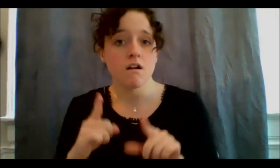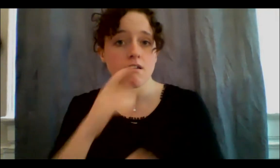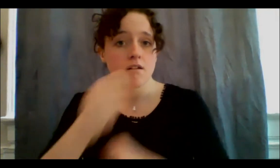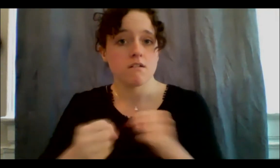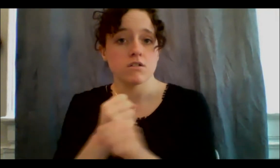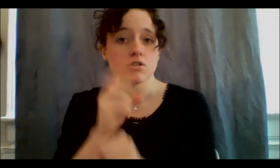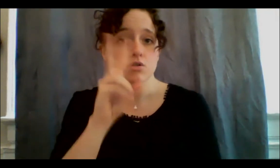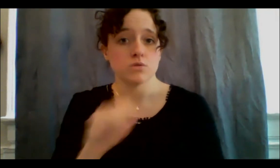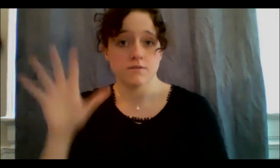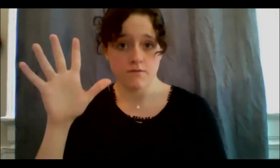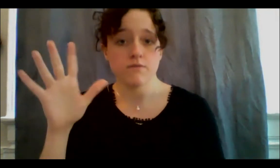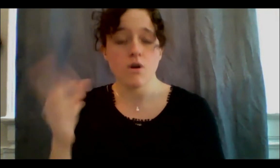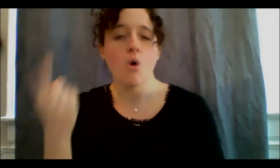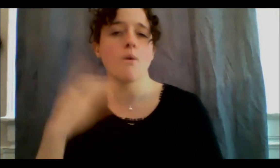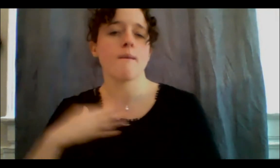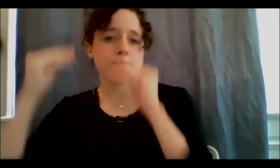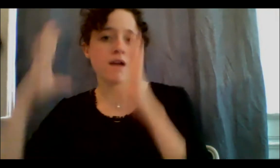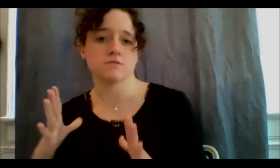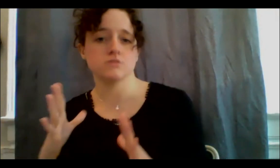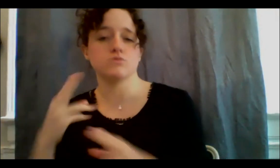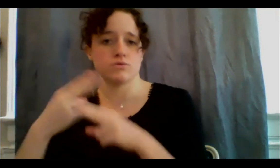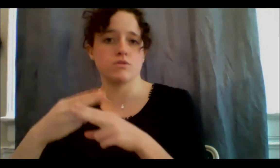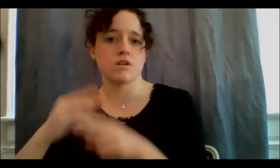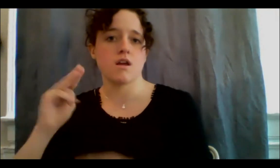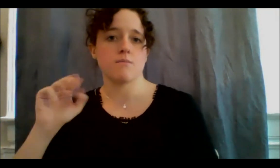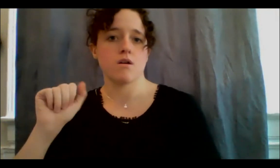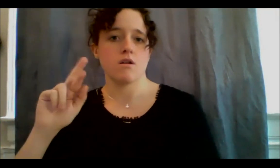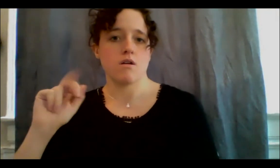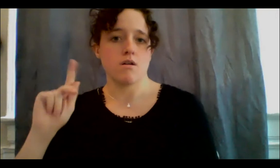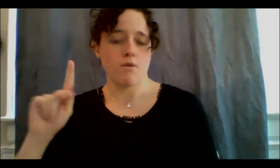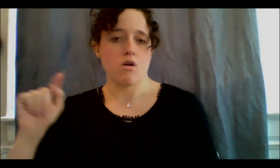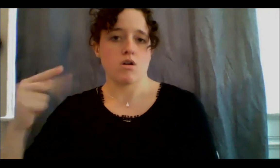his name is Mark Thompson, he was a healer and a medicine man who worked at